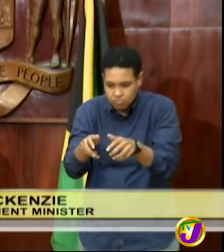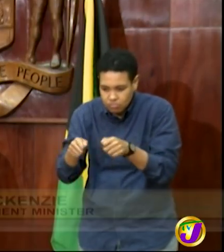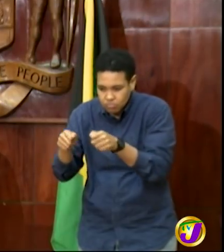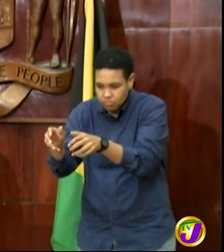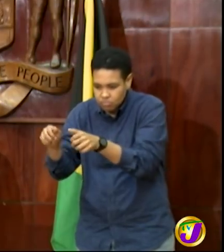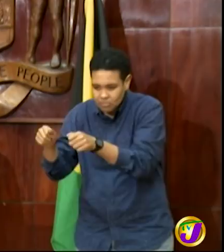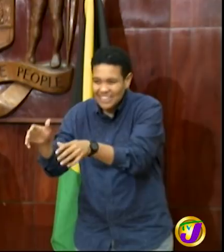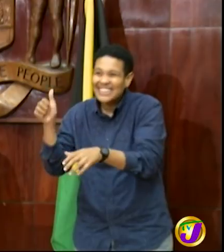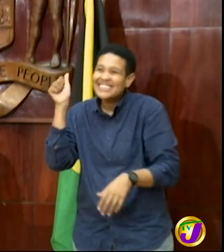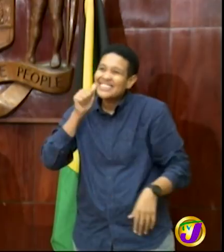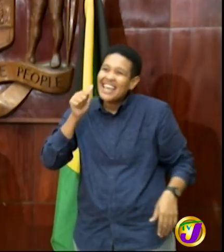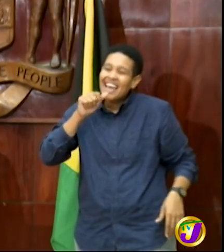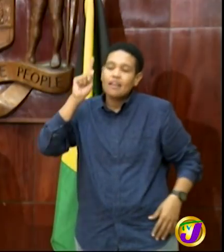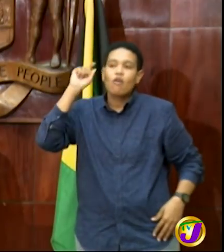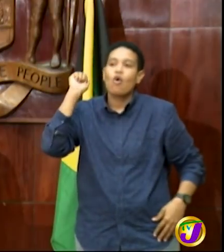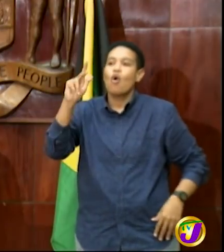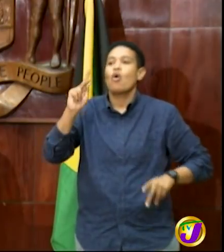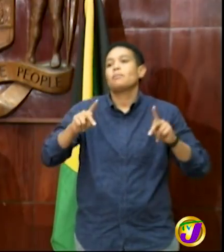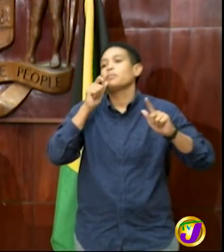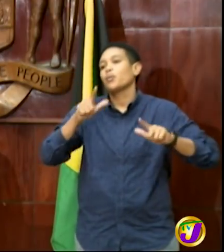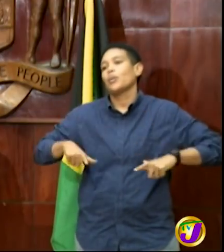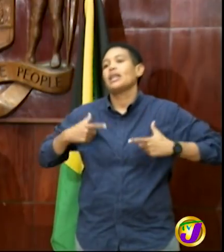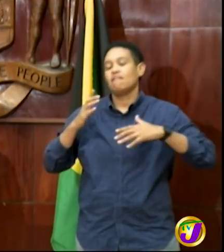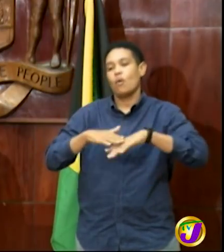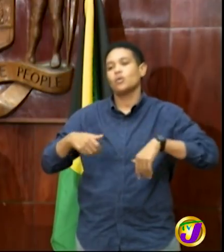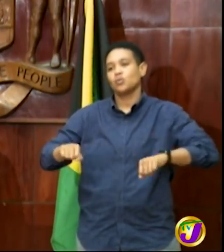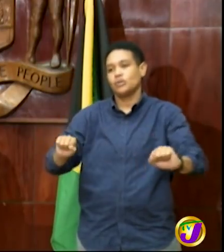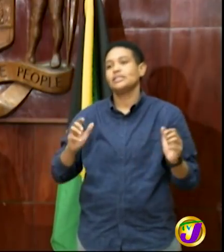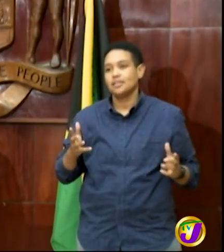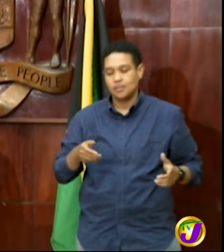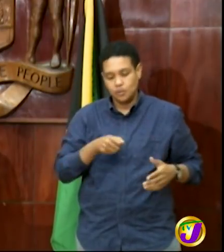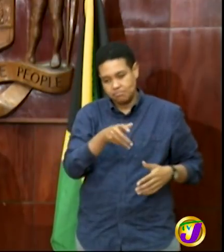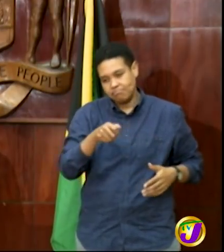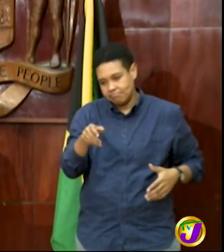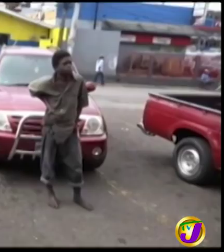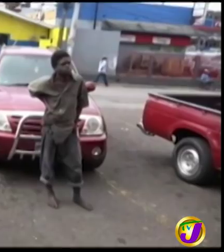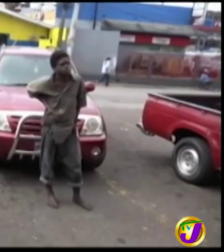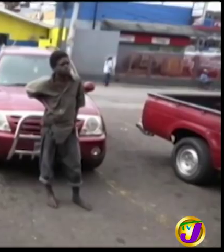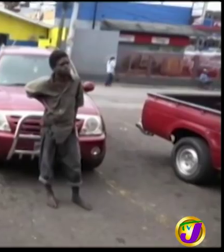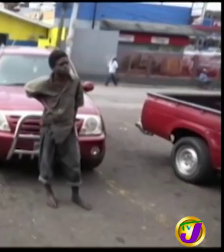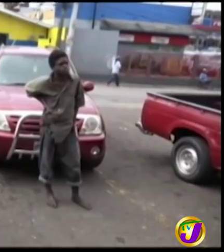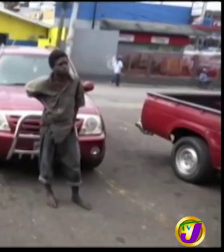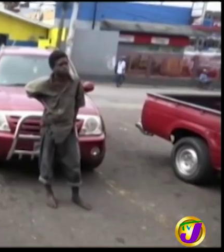for all persons living on the streets across the country mr. McKenzie says